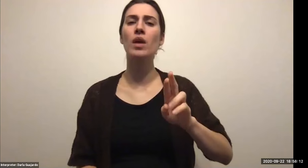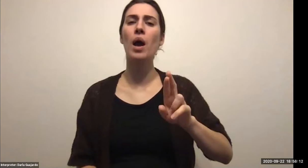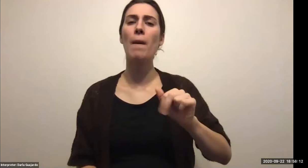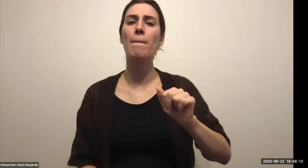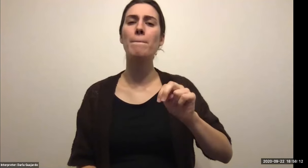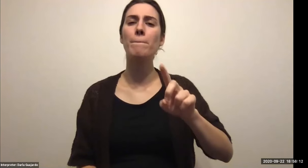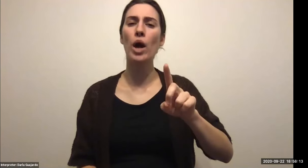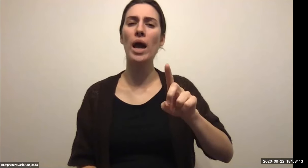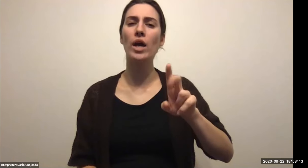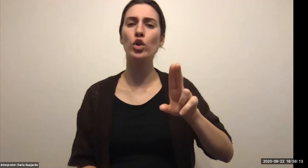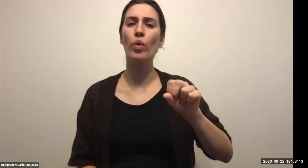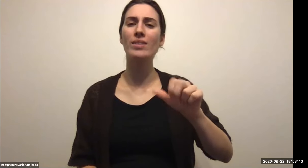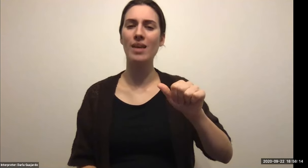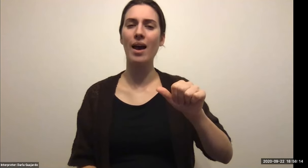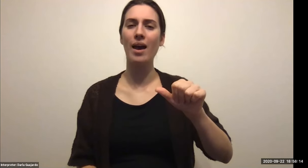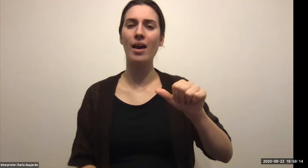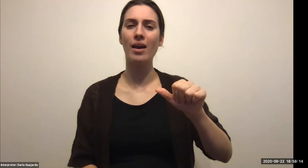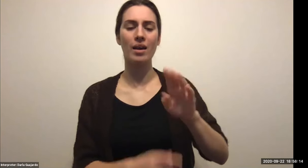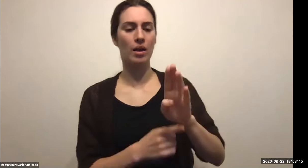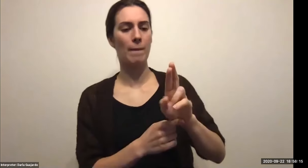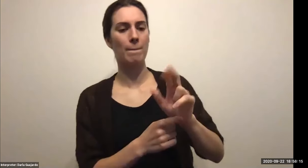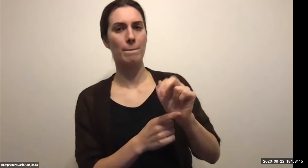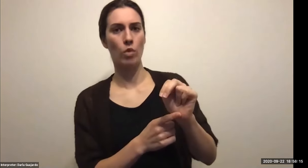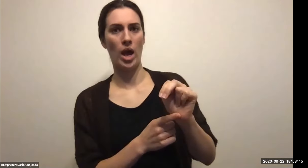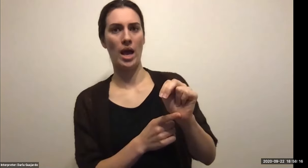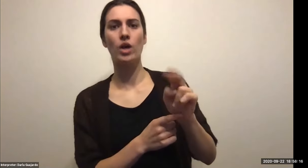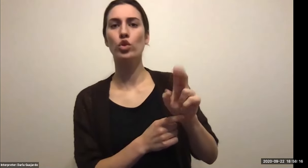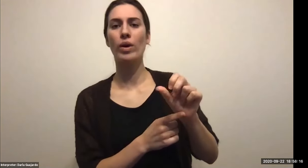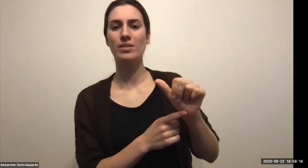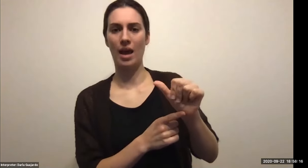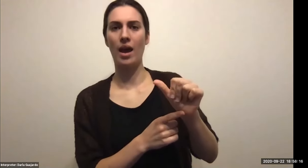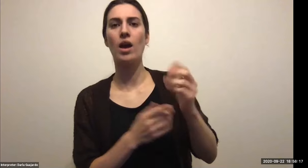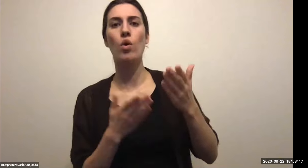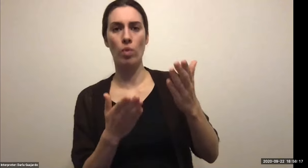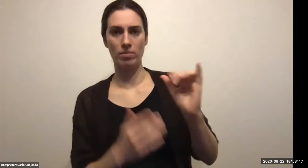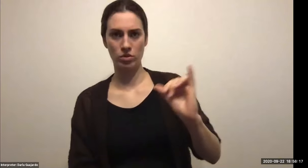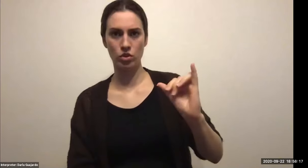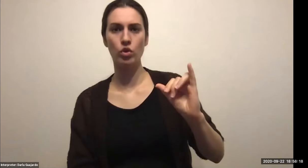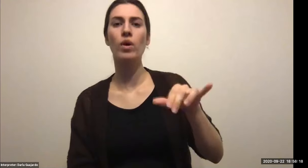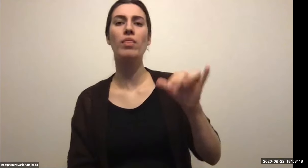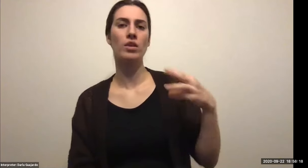Keith Wolling: The western the w w or Western New York City by time squares closing and middle of October closing